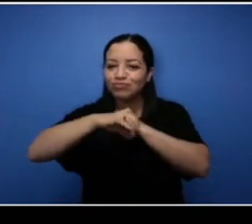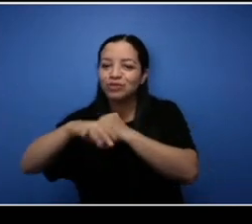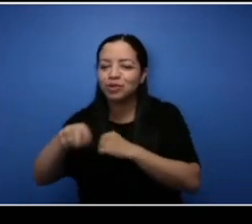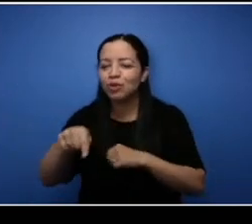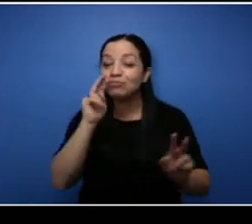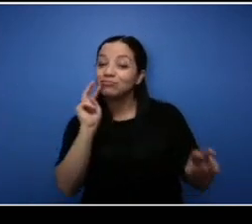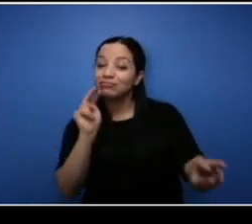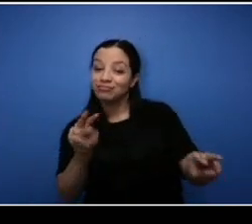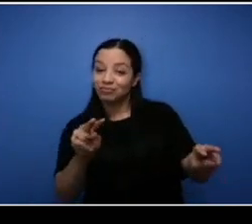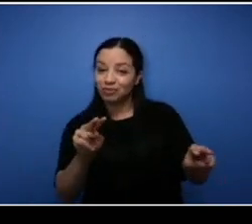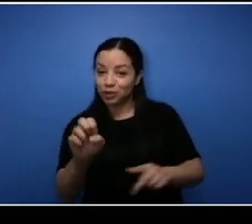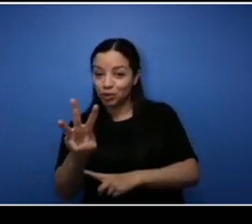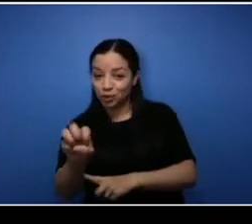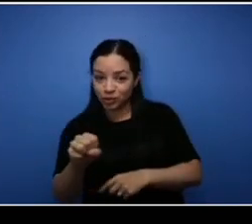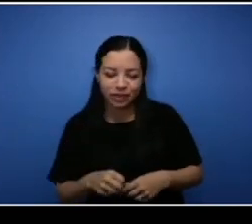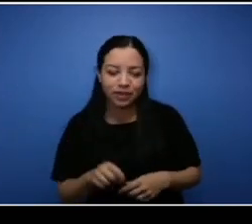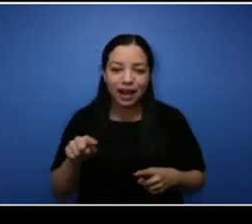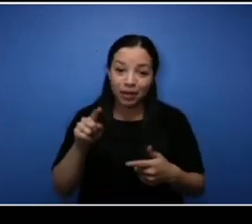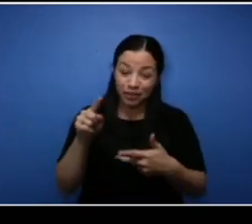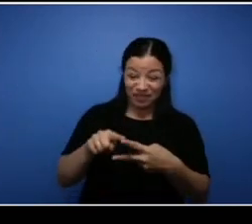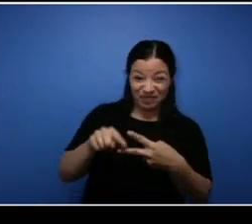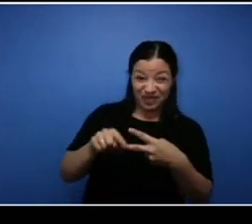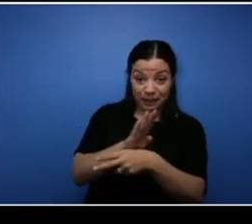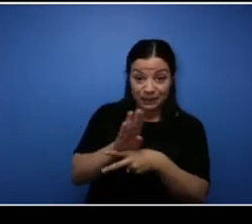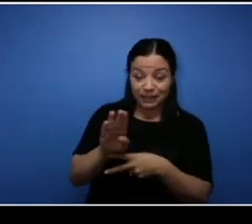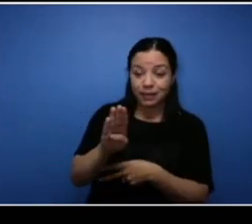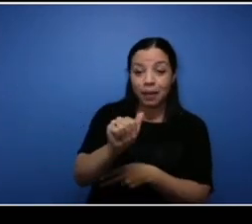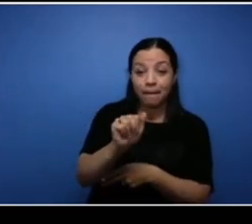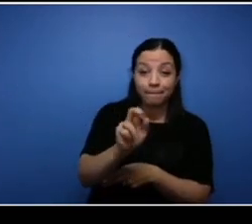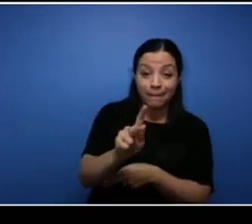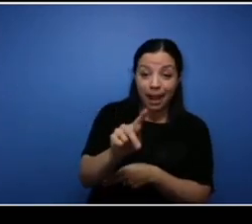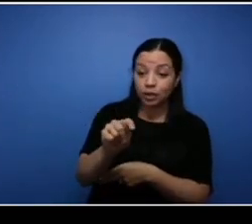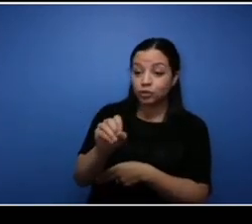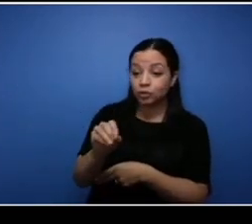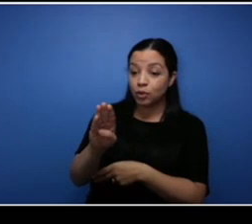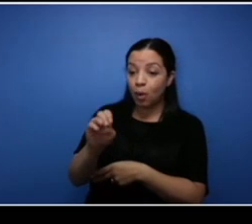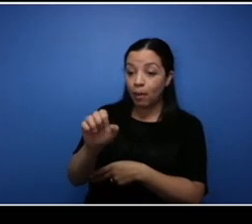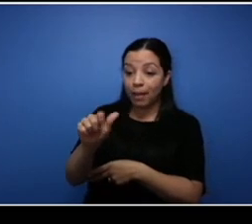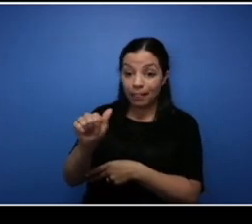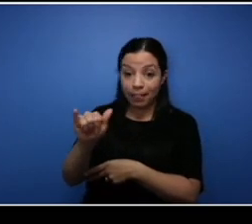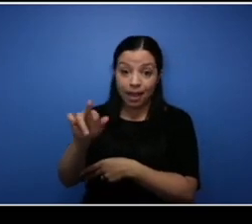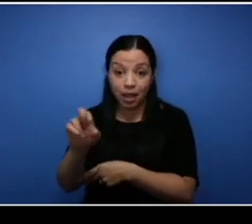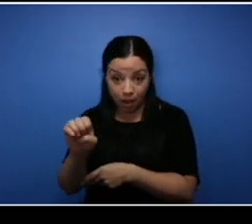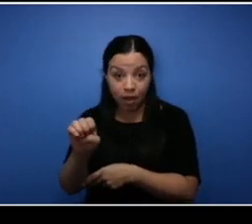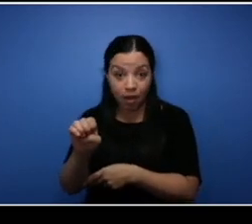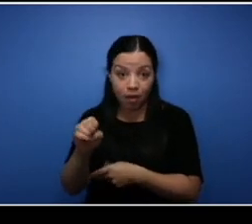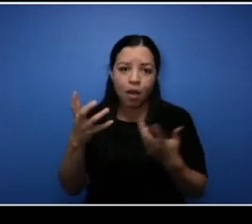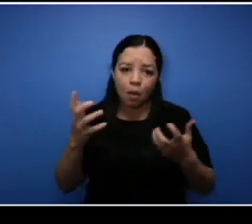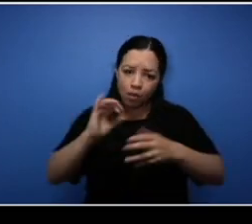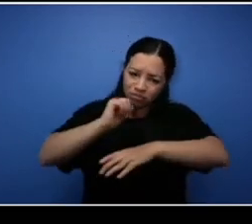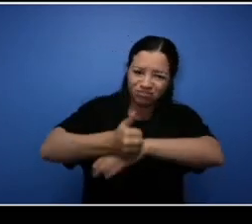far as Back 2 Belair goes, I definitely want to try and open a storefront as well. Storefronts